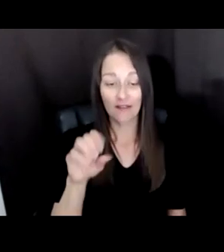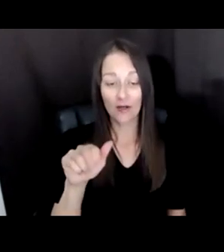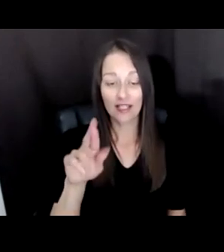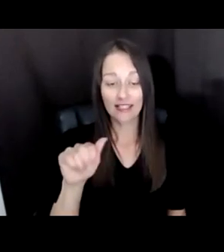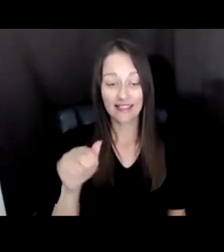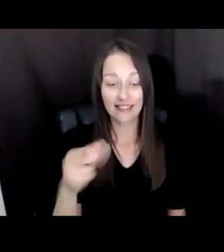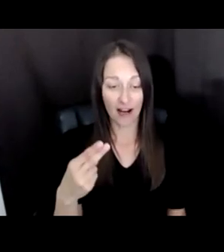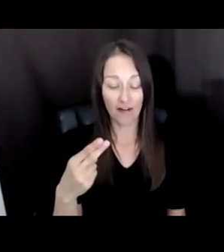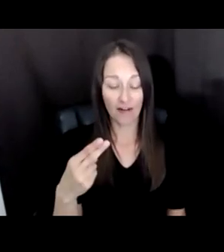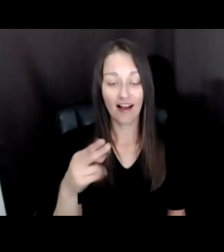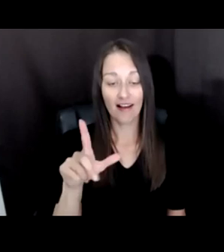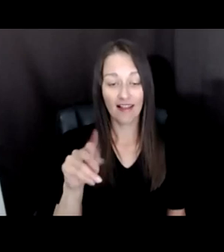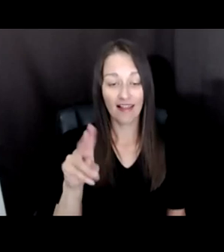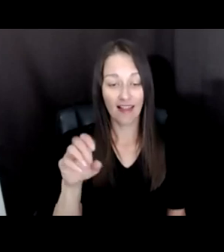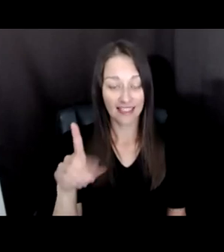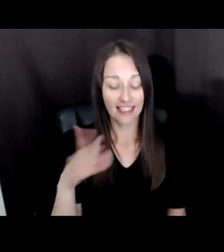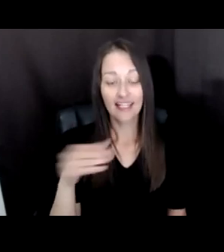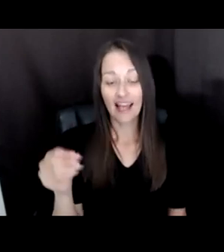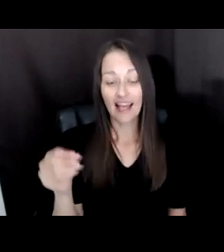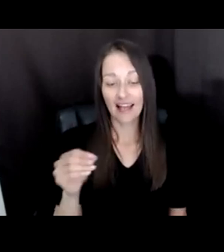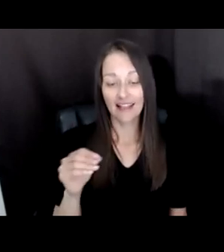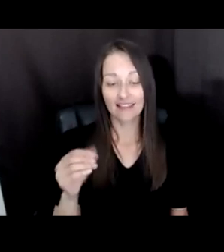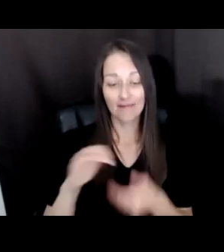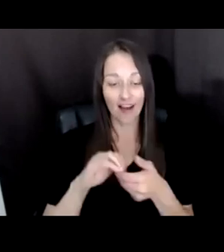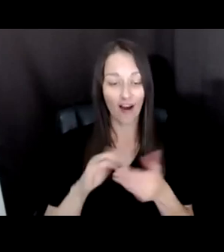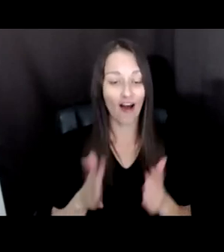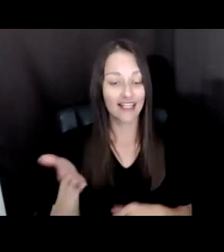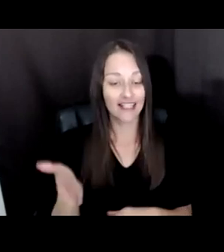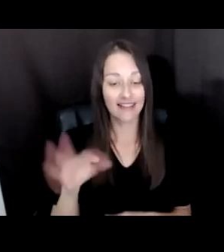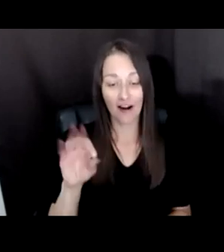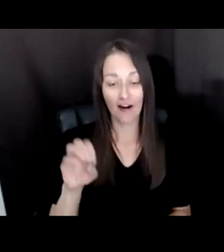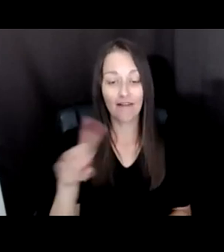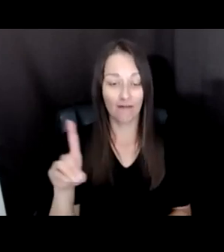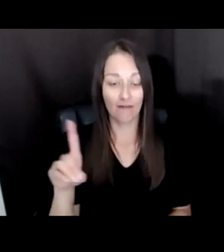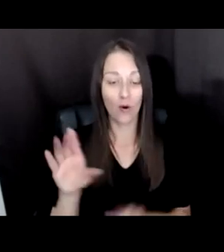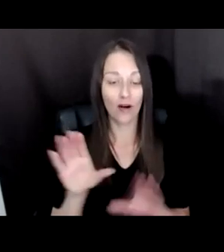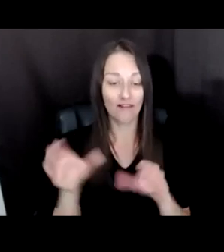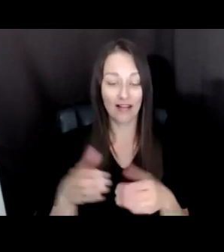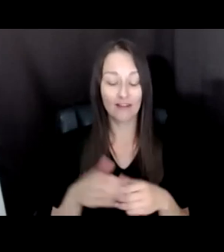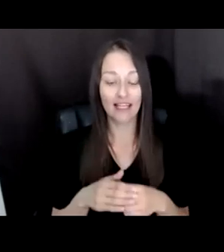COLLEAGUES AT THE FORD FOUNDATION. AND A SPECIAL THANKS TO FORMER NIGHT COLLEAGUE CHRIS BARR